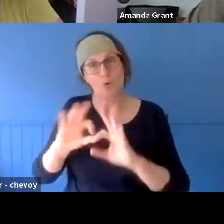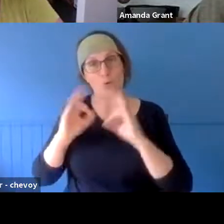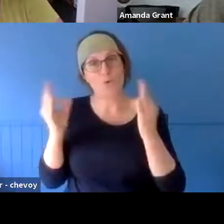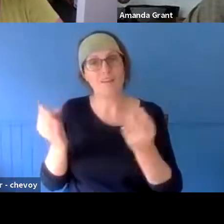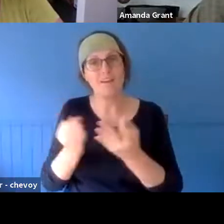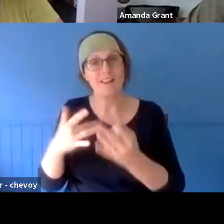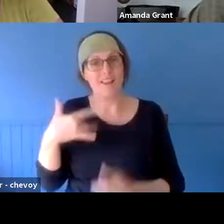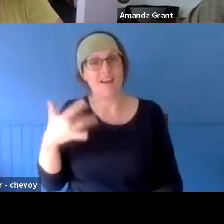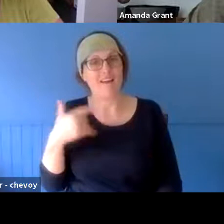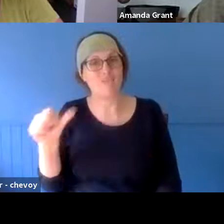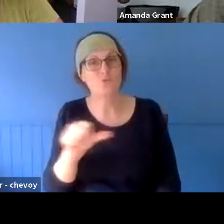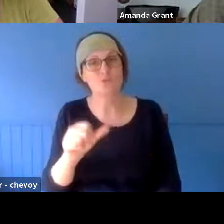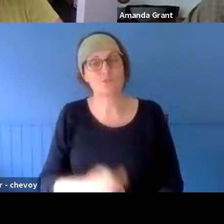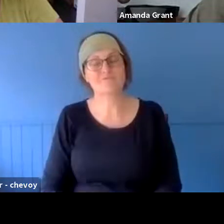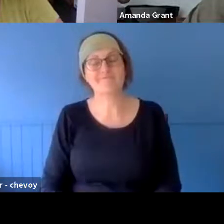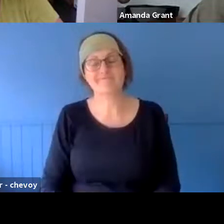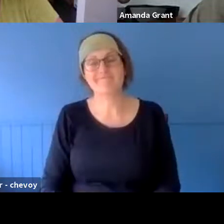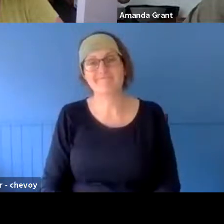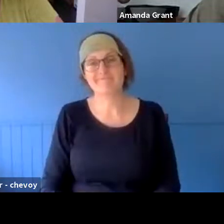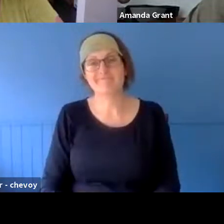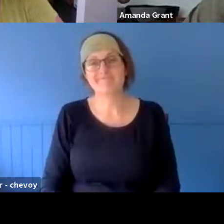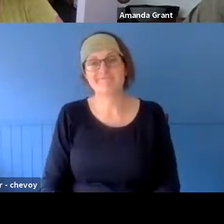feel strongly that that has been a detriment to artists in regional